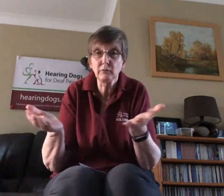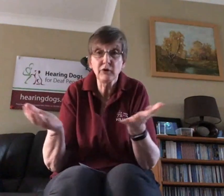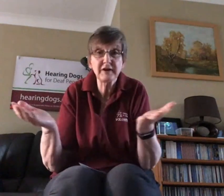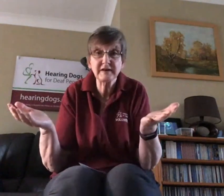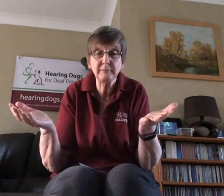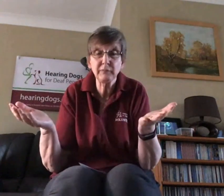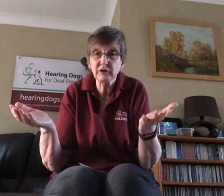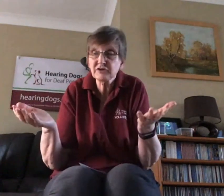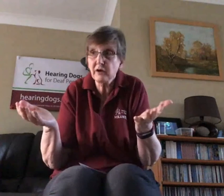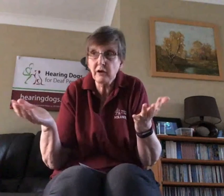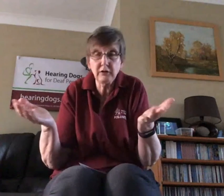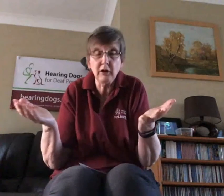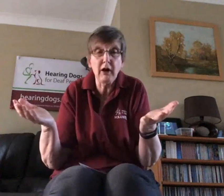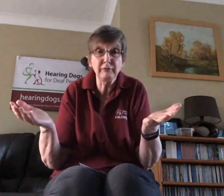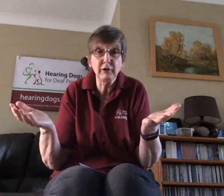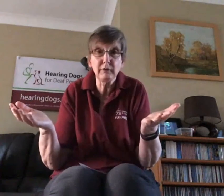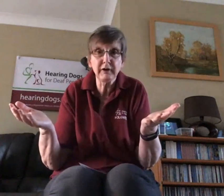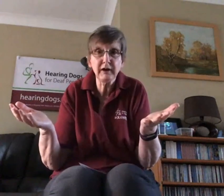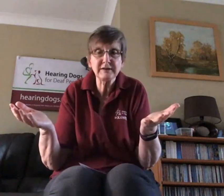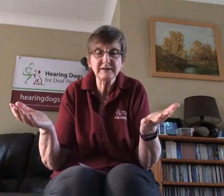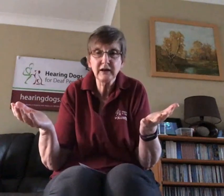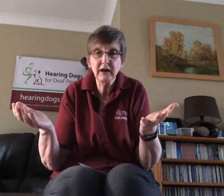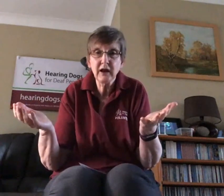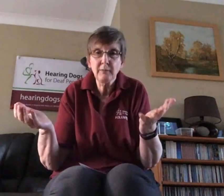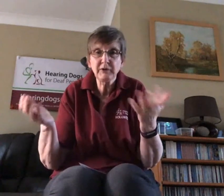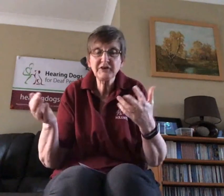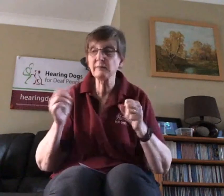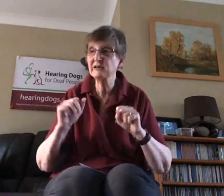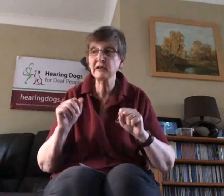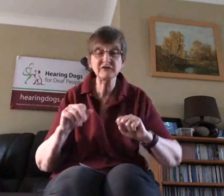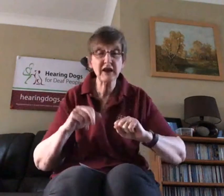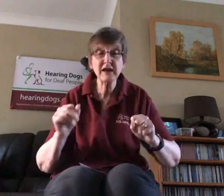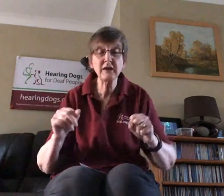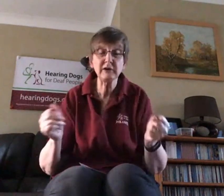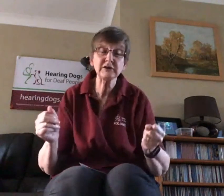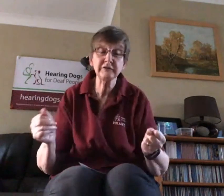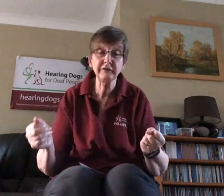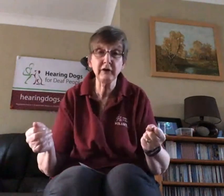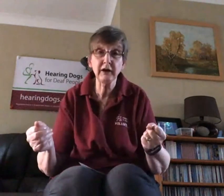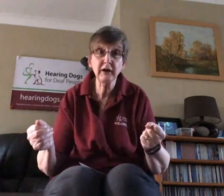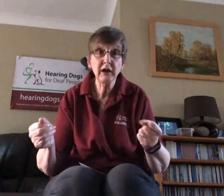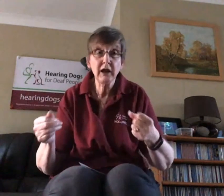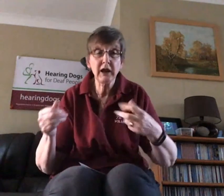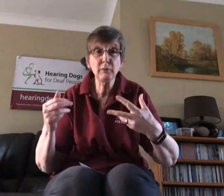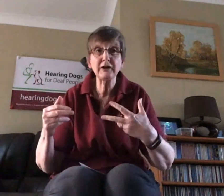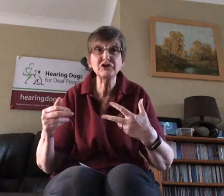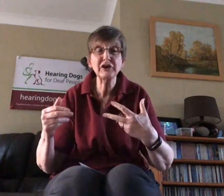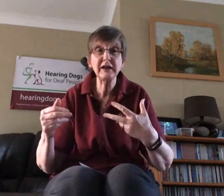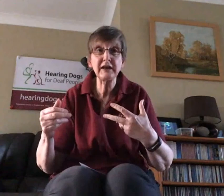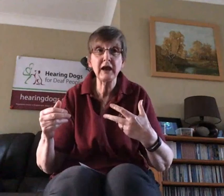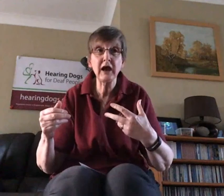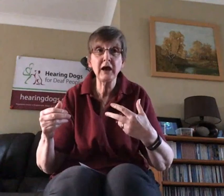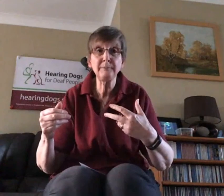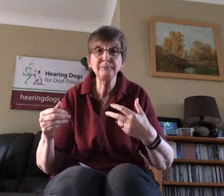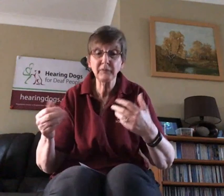is it?" because you know I don't know what it is. But this time instead of taking me to the fire, he will actually come in front of me,